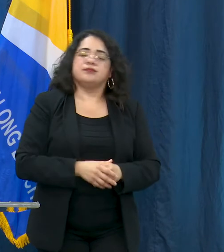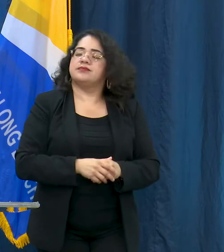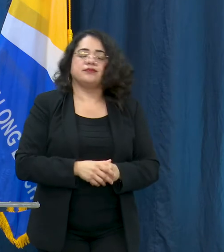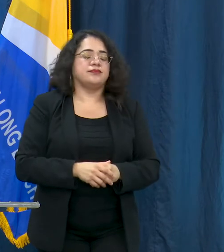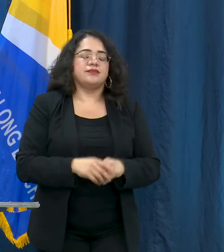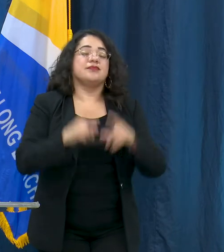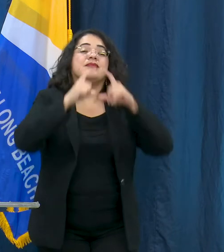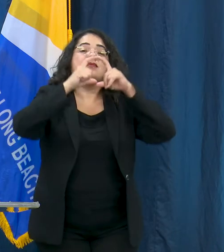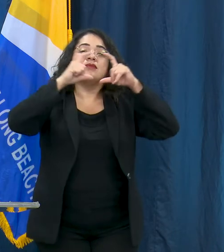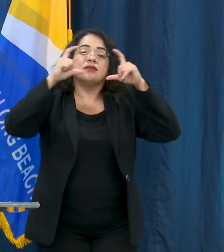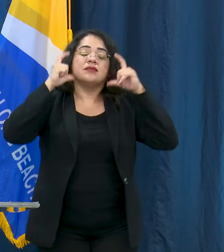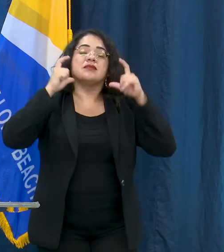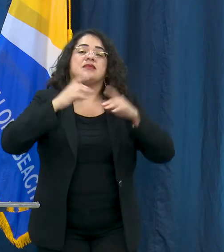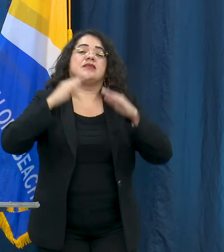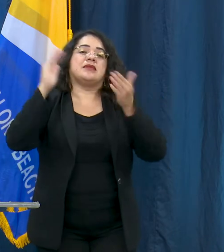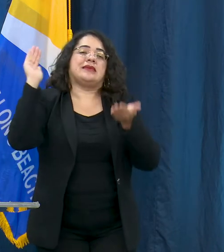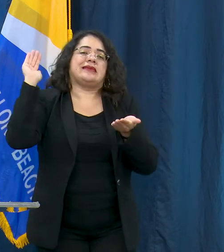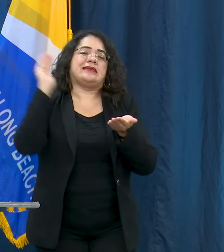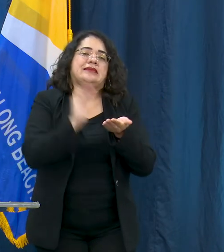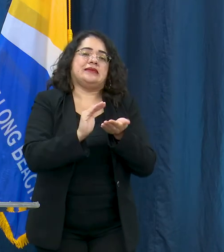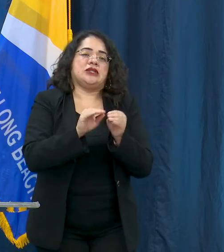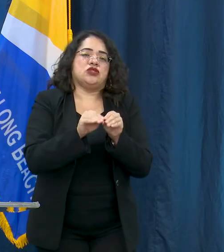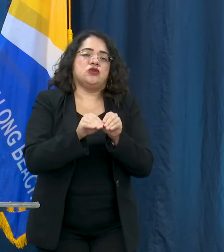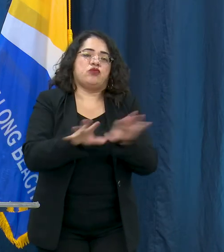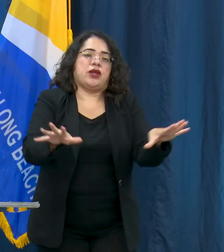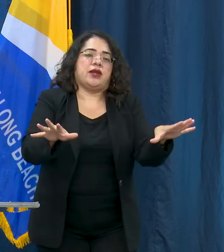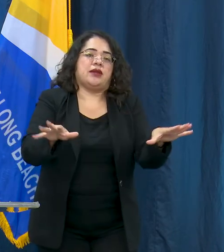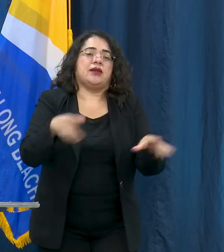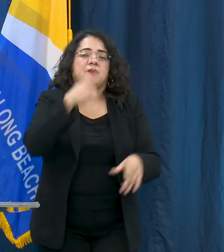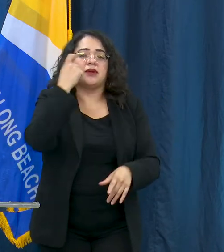potentially infectious particles that you're expelling when you speak,